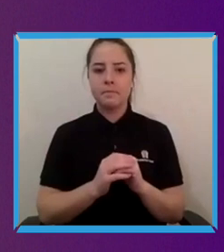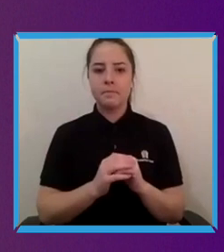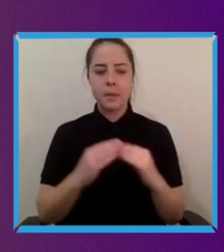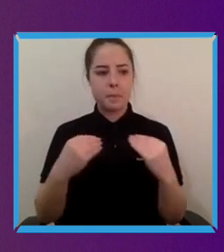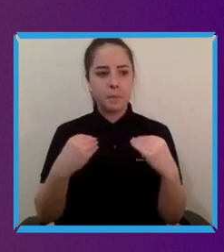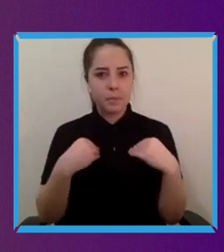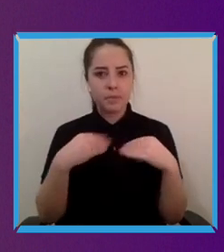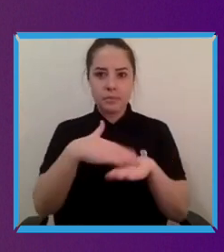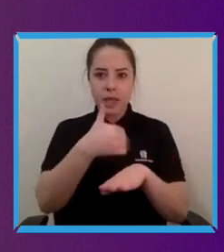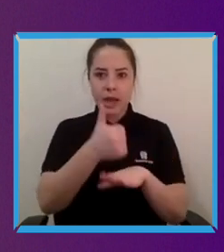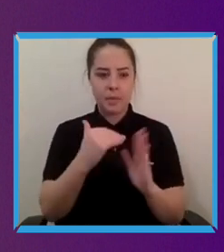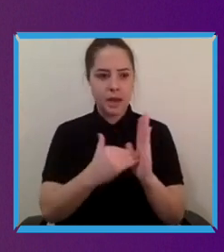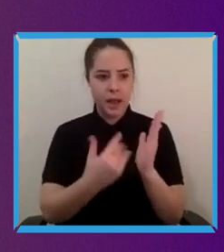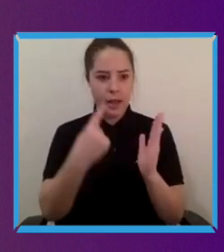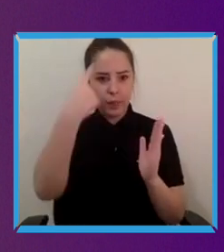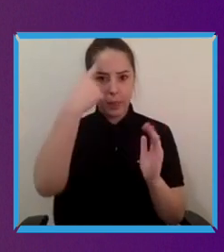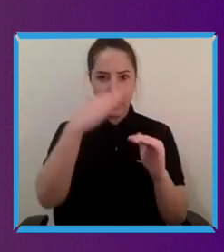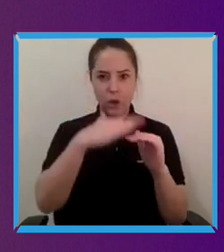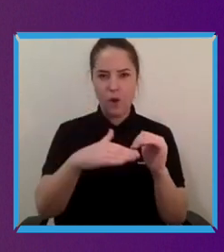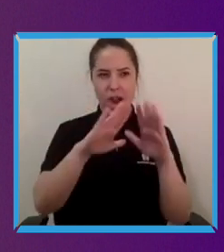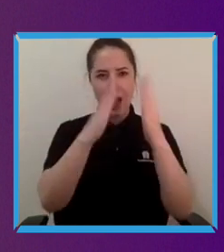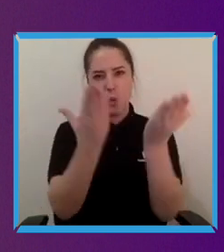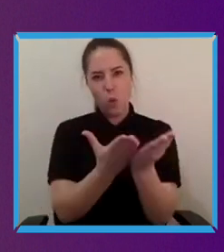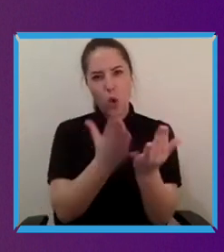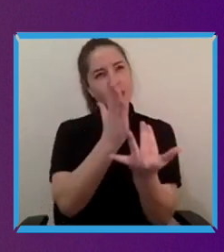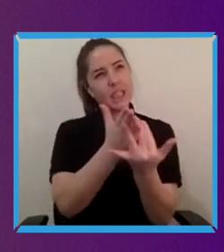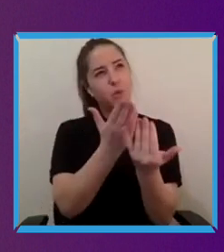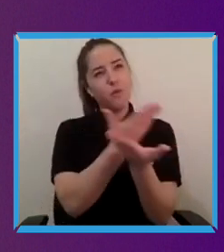accessible for absolutely everybody at every stage of their life